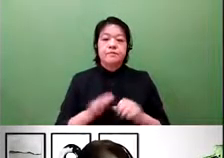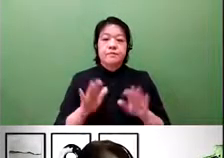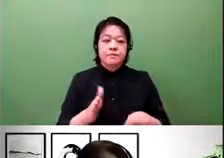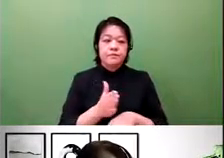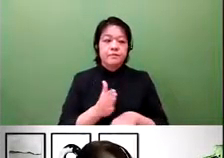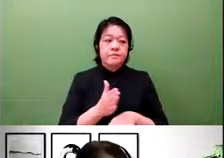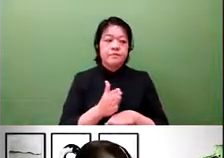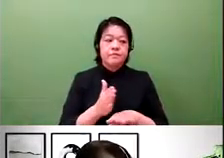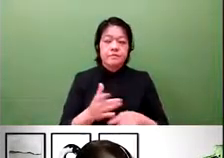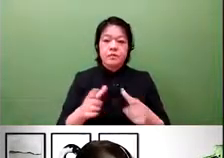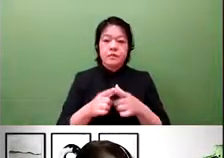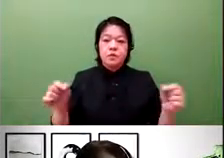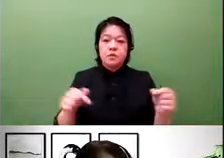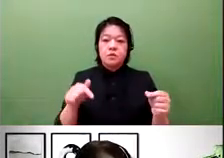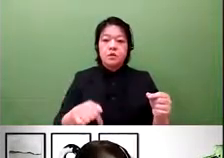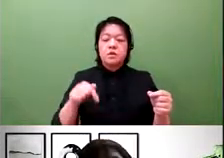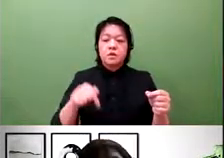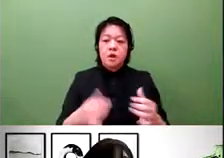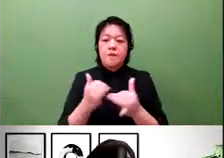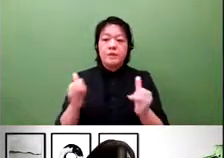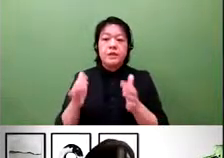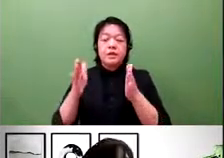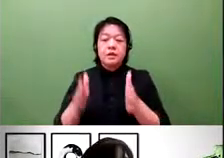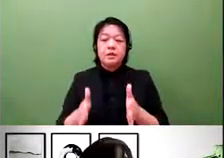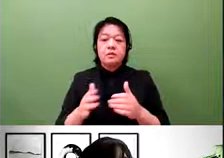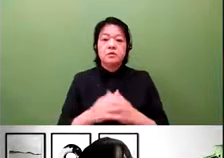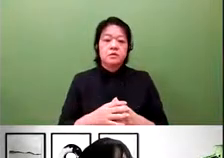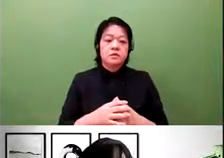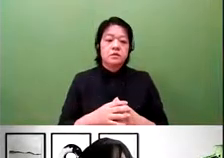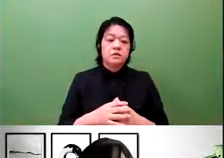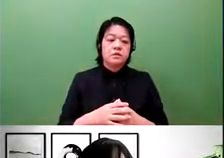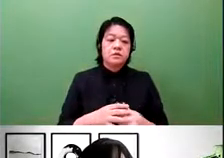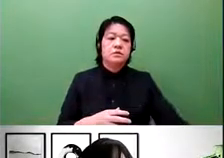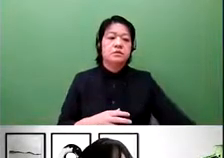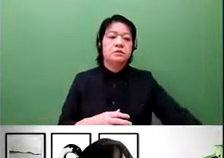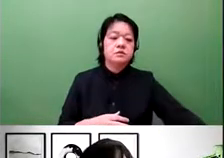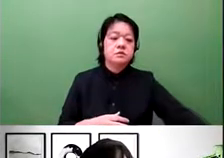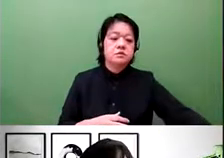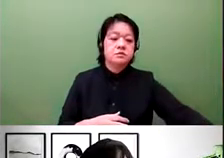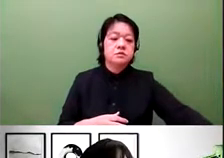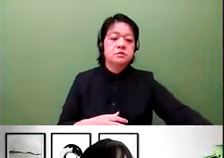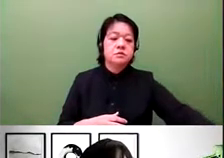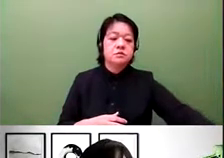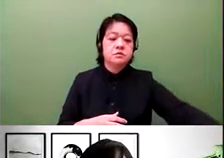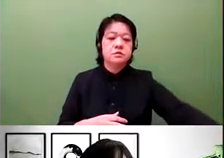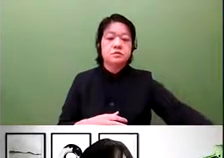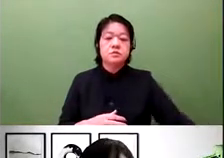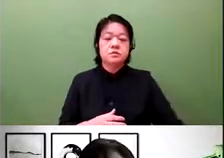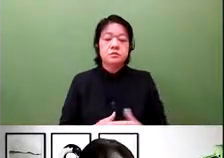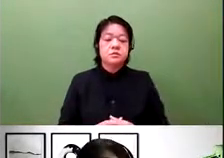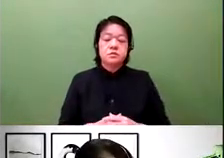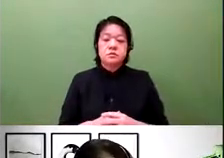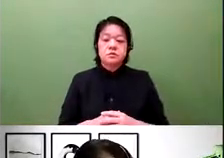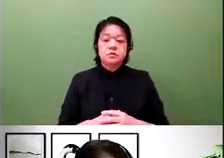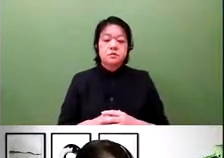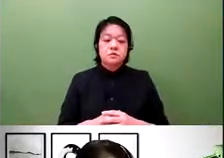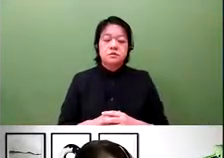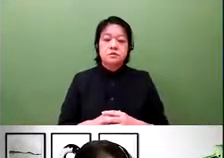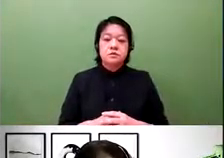In recent years in Japan-- once again, could you kindly go back a Slide?